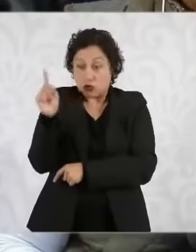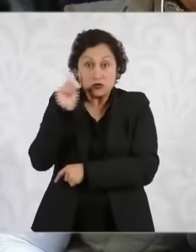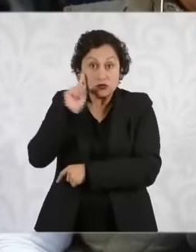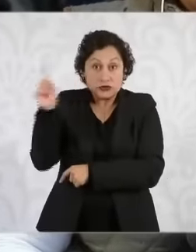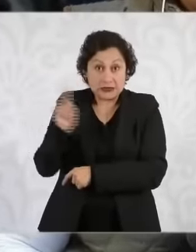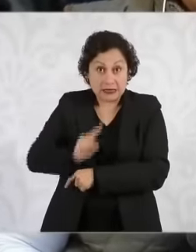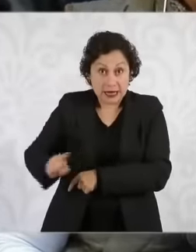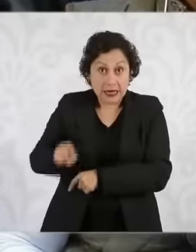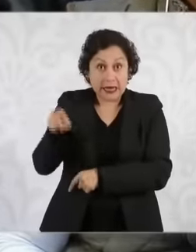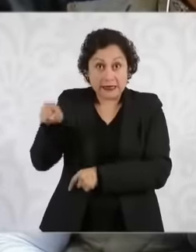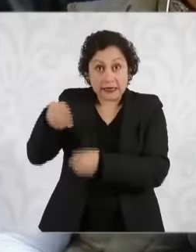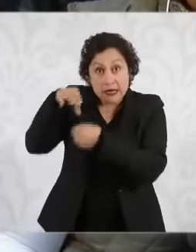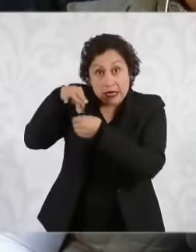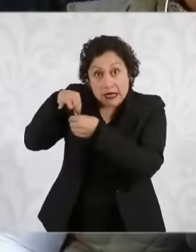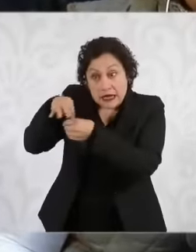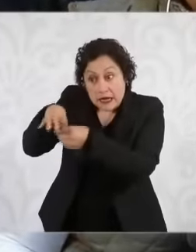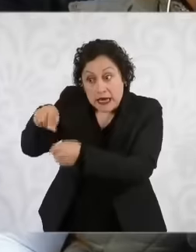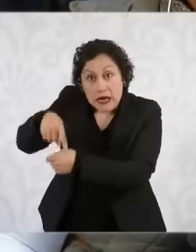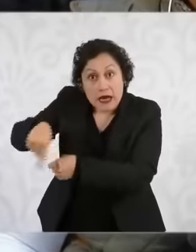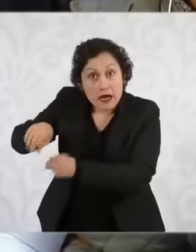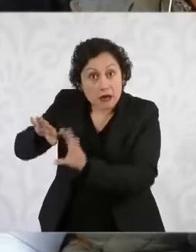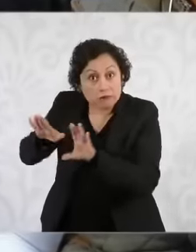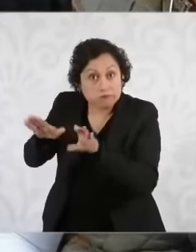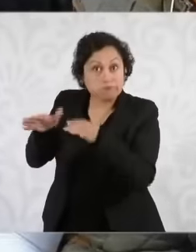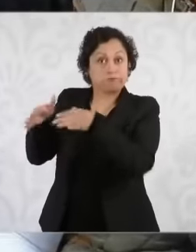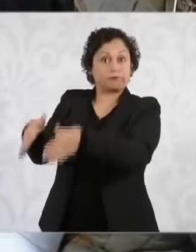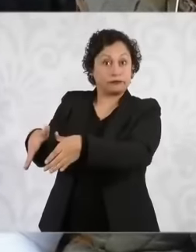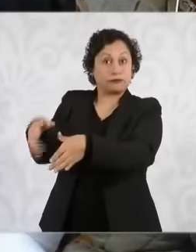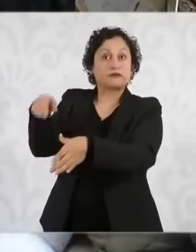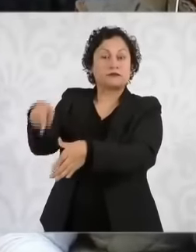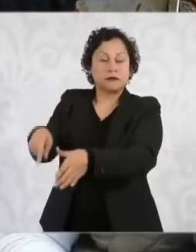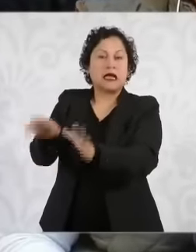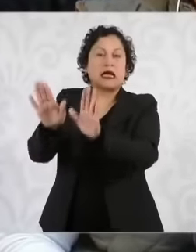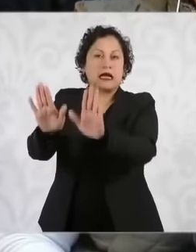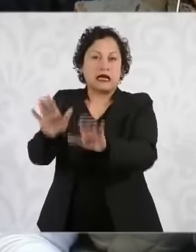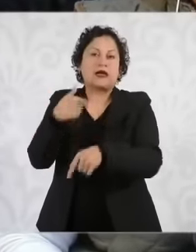seed bank is going to include varieties I'm going to mention commercial and technical varieties that